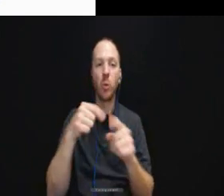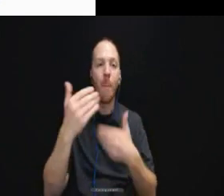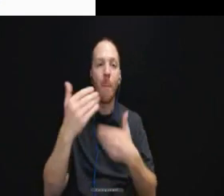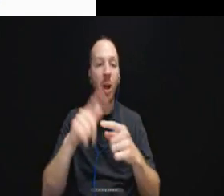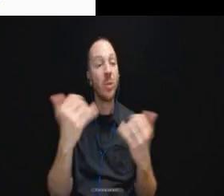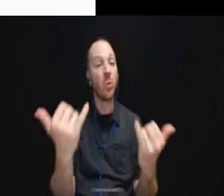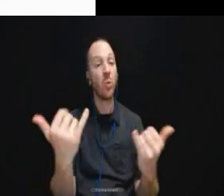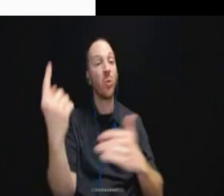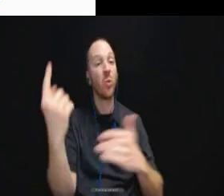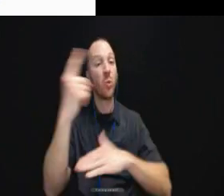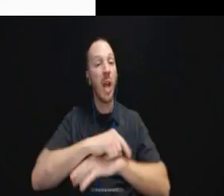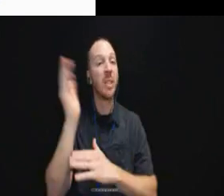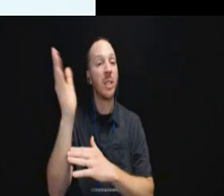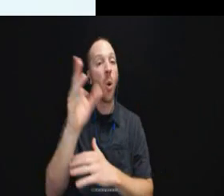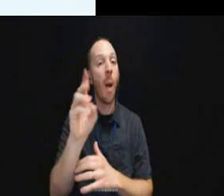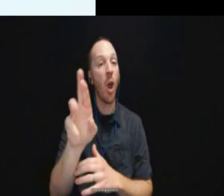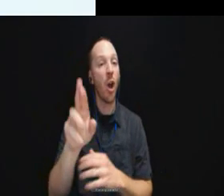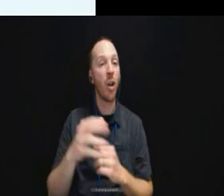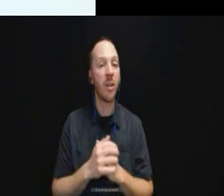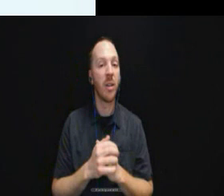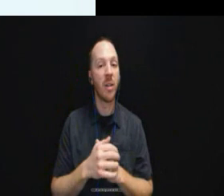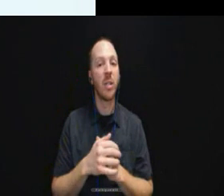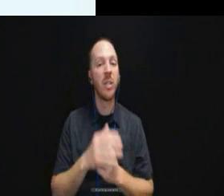So some quick housekeeping before we start.